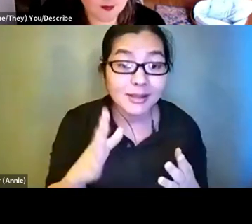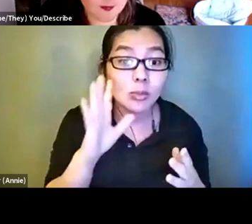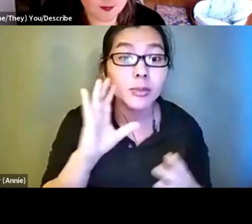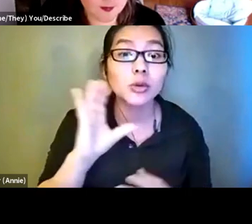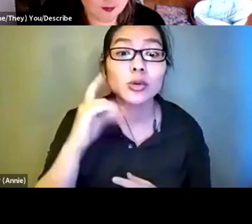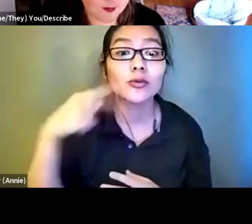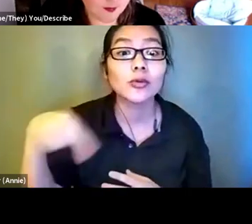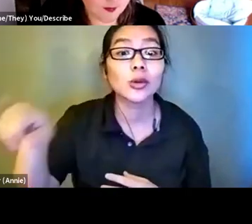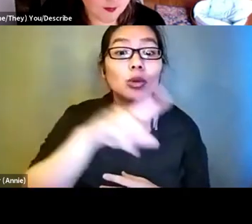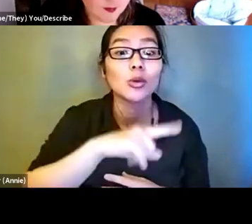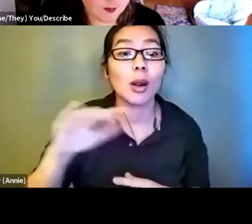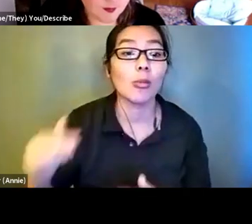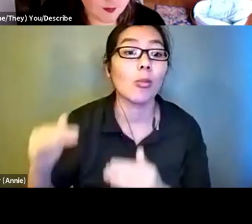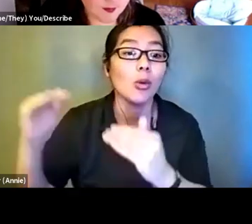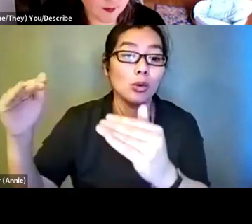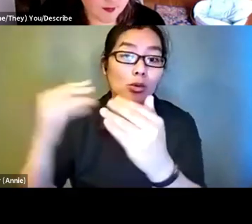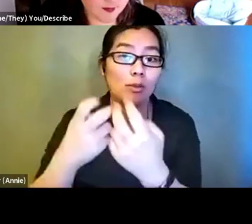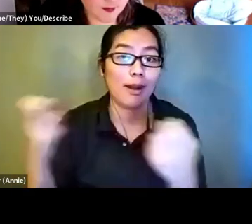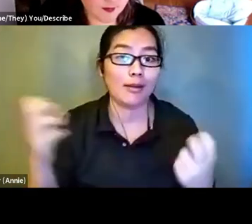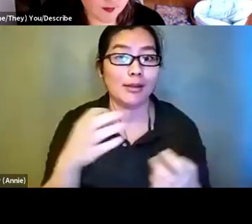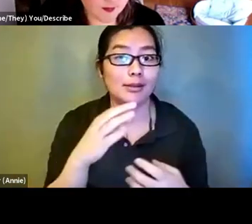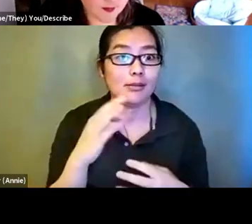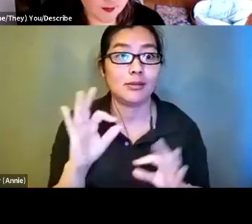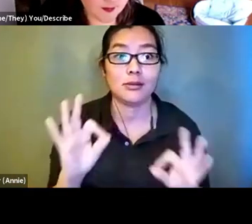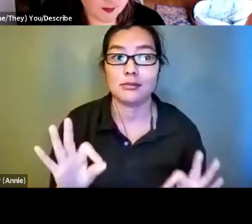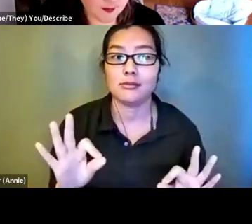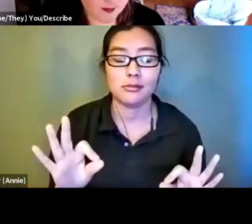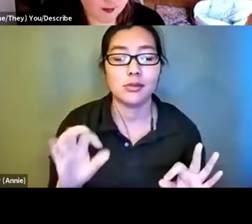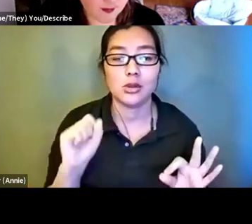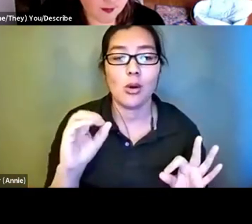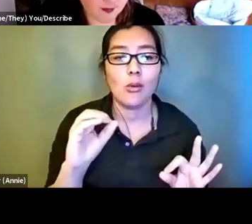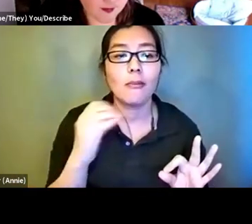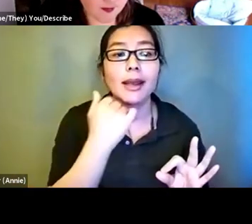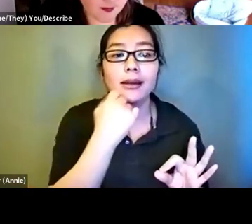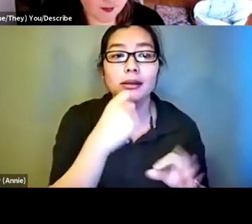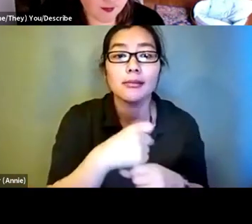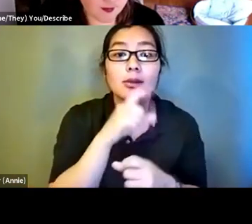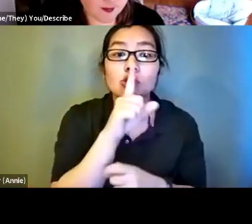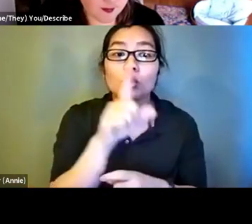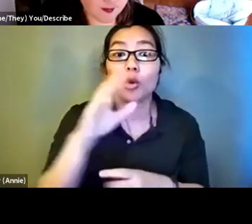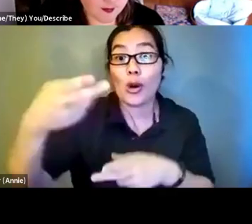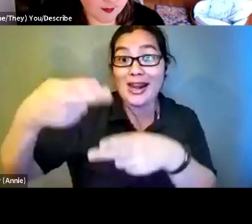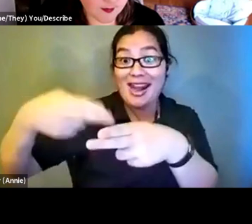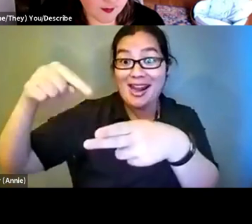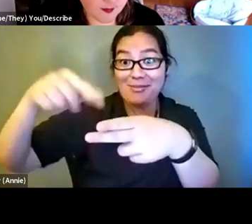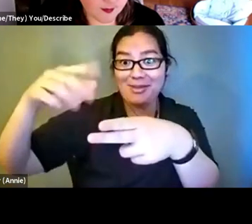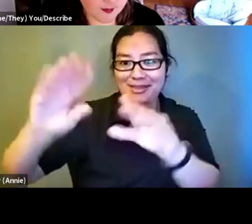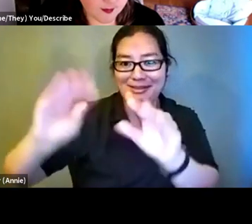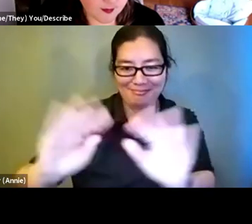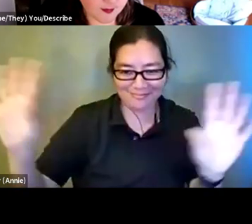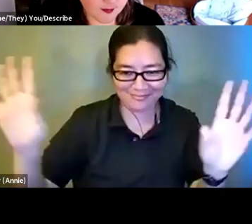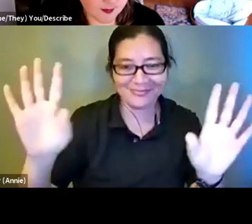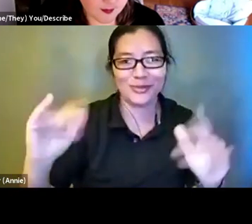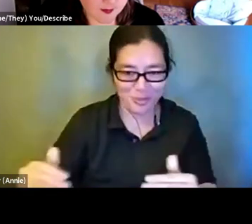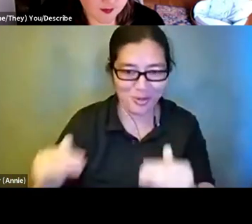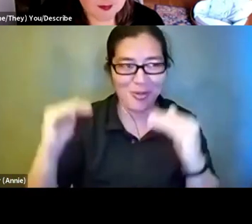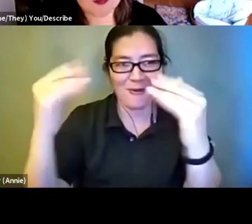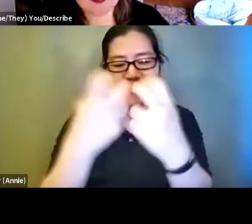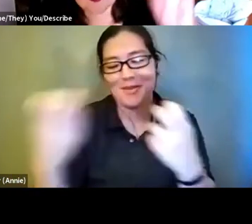promoting you to panelist. Make sure that your name is visible for our next panel. Thank you, all. See you at